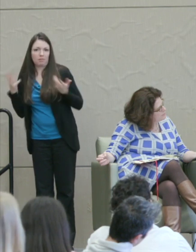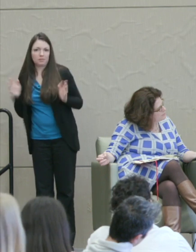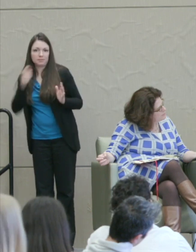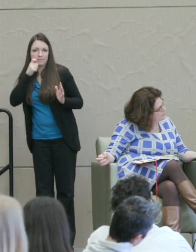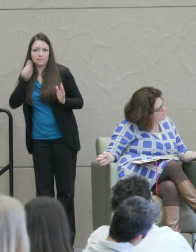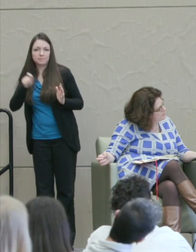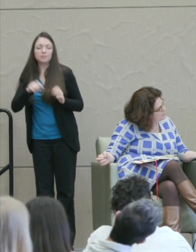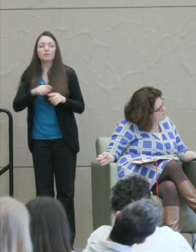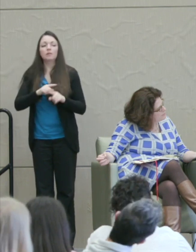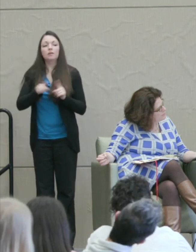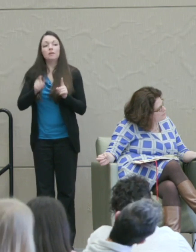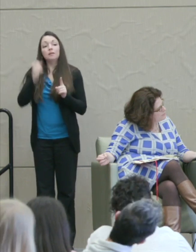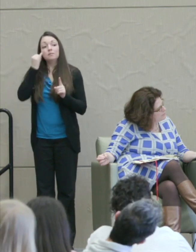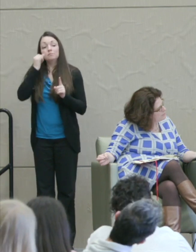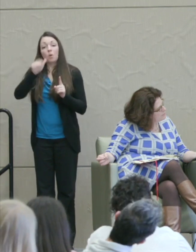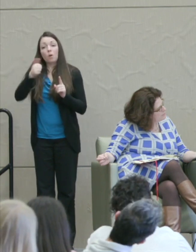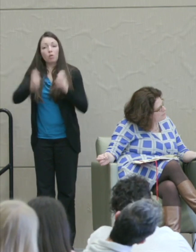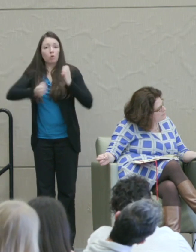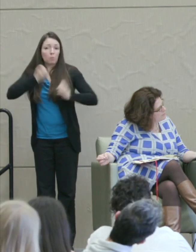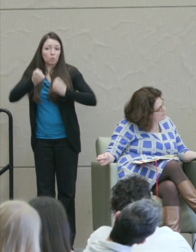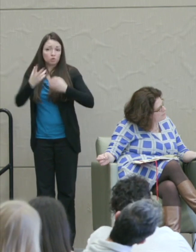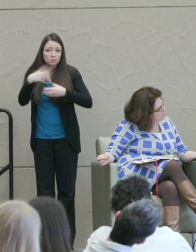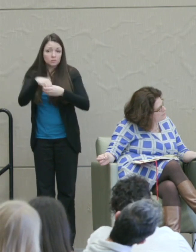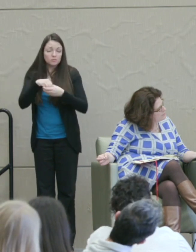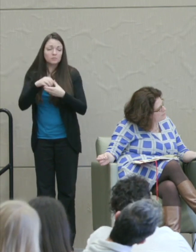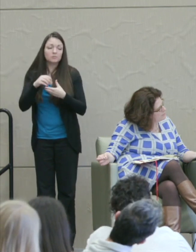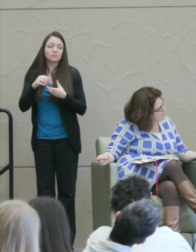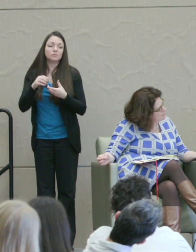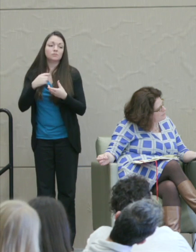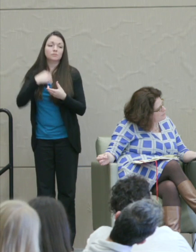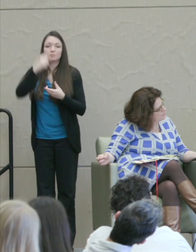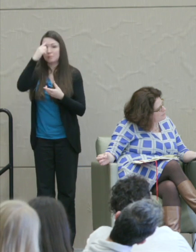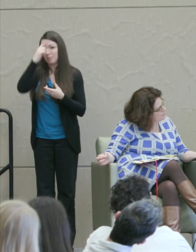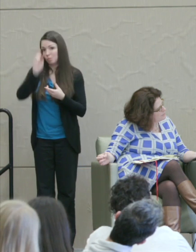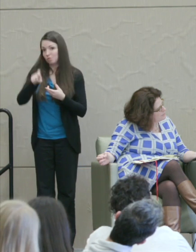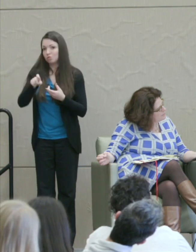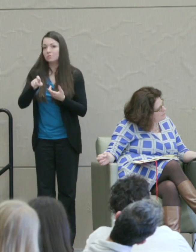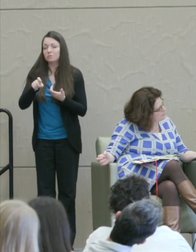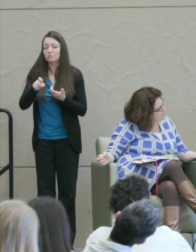But then what other emotions come into view, I think then if we're going to do anything